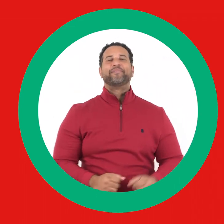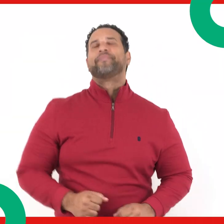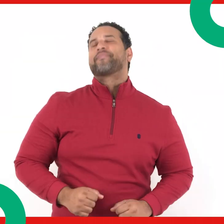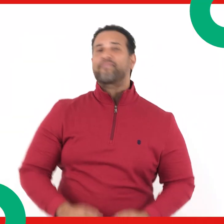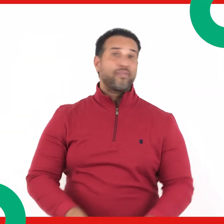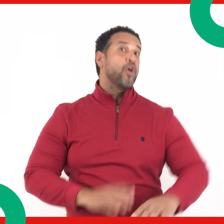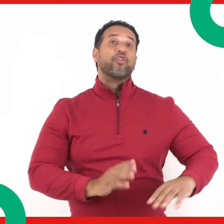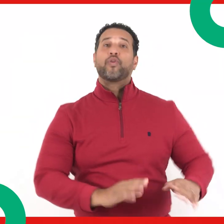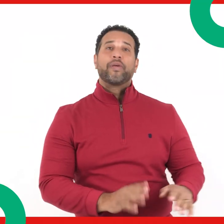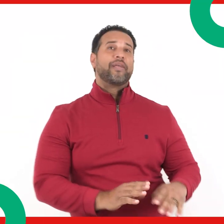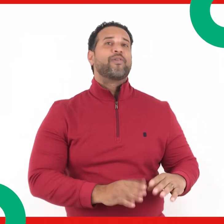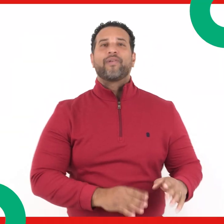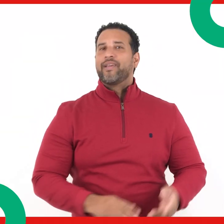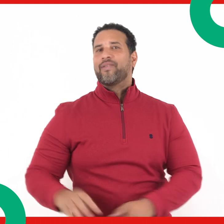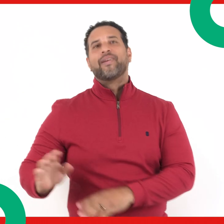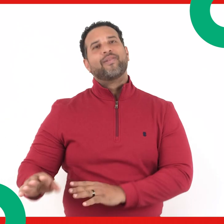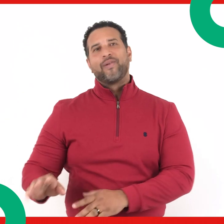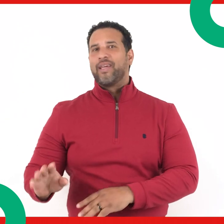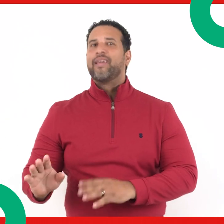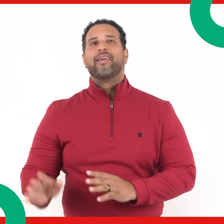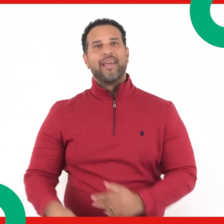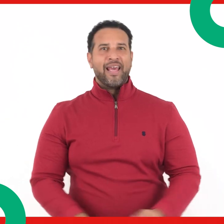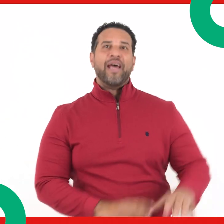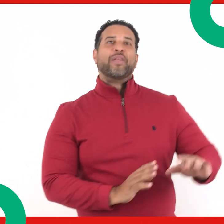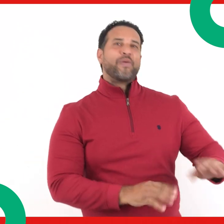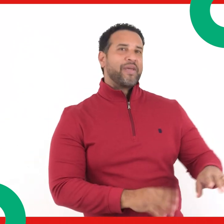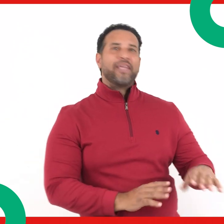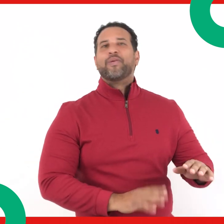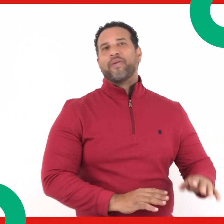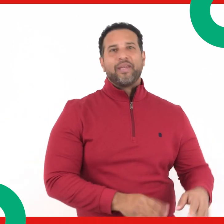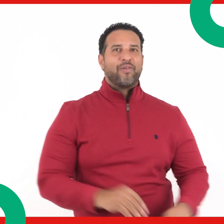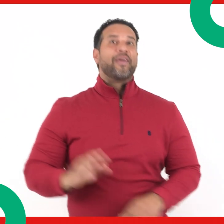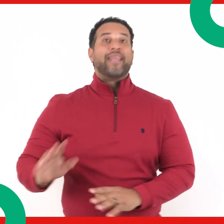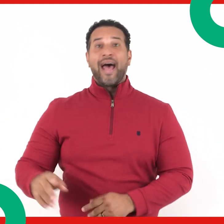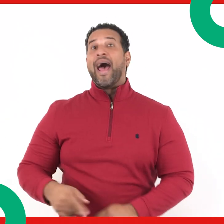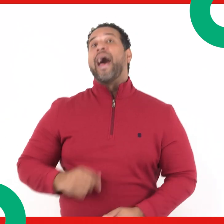Y dice...Tuki tuki tuki tuki, tuki tuki tuki ta